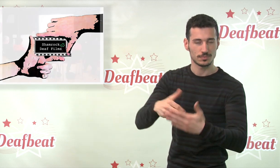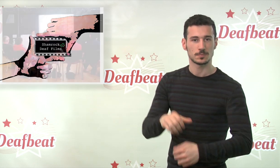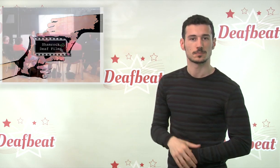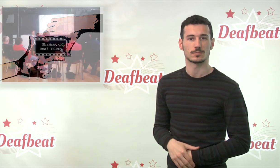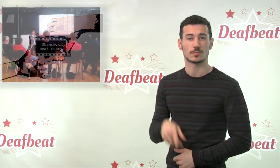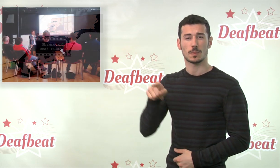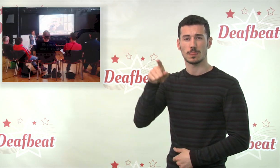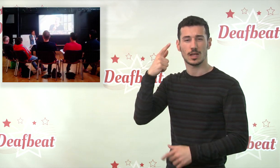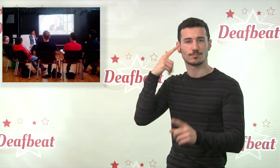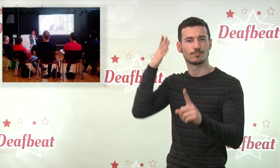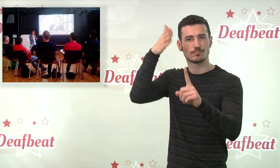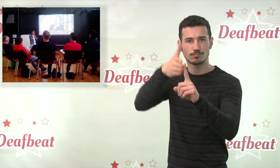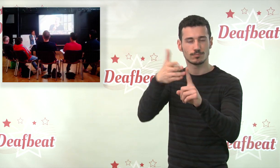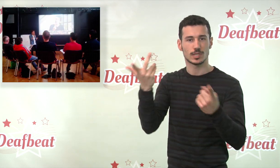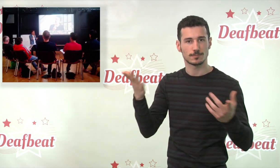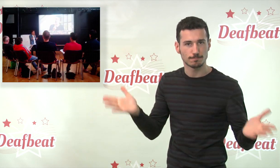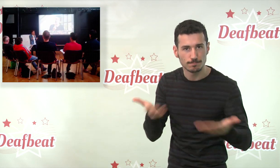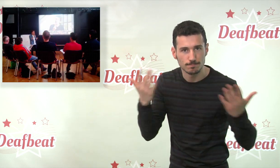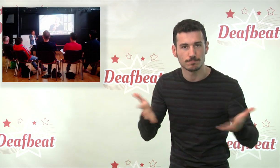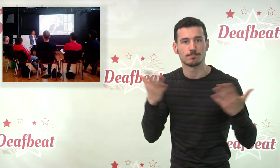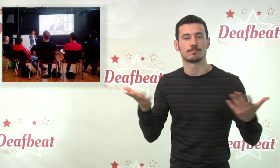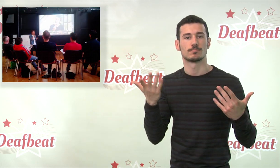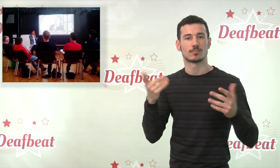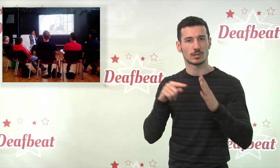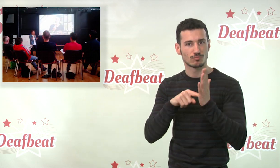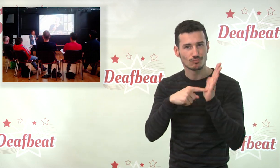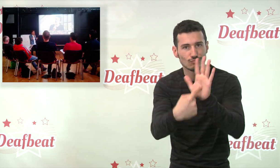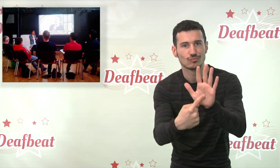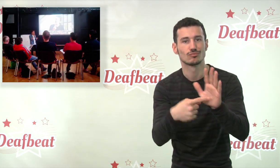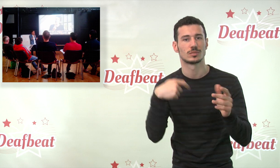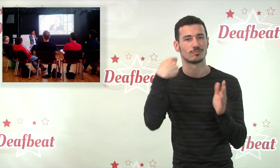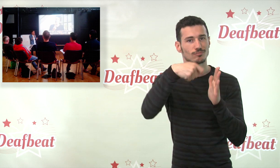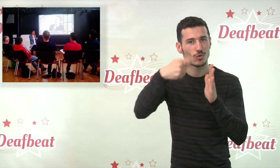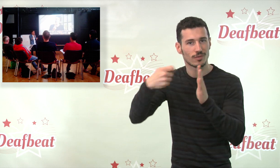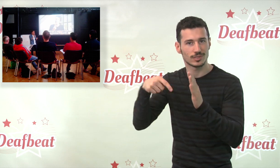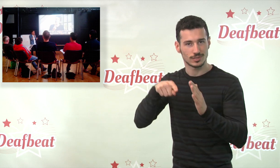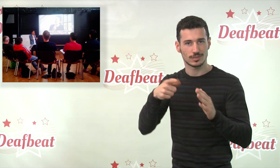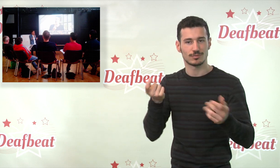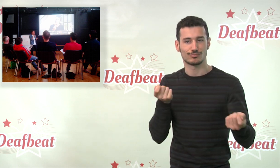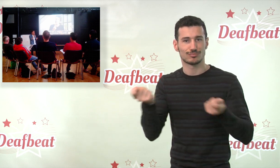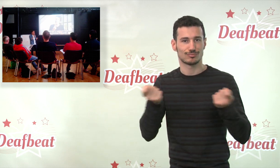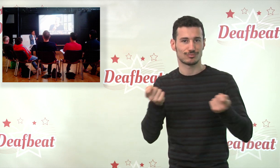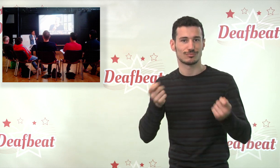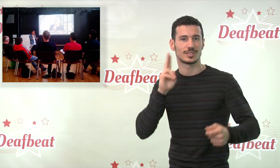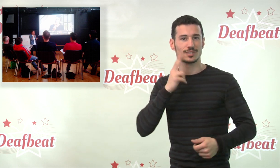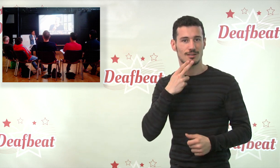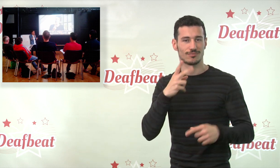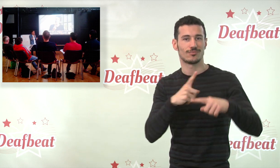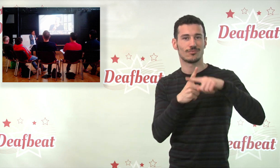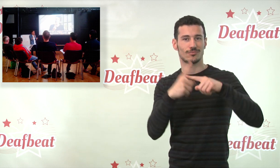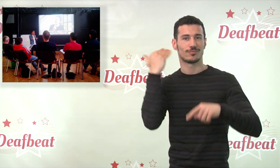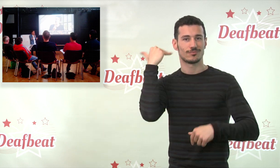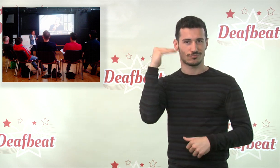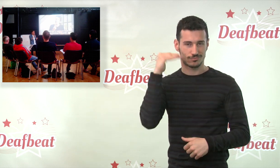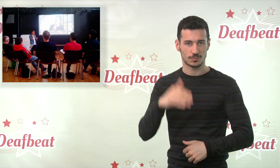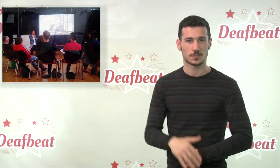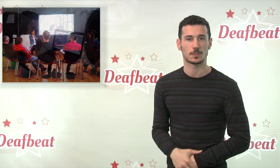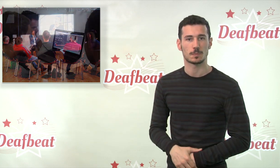Their goal is to promote and showcase films directed by deaf and hard of hearing filmmakers, and